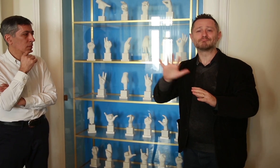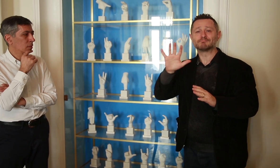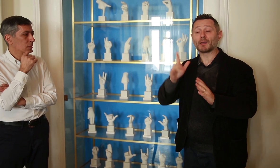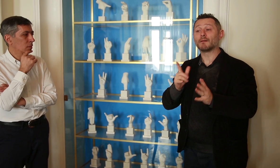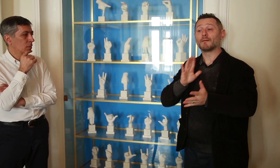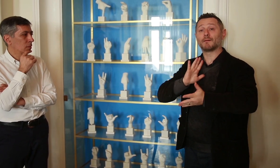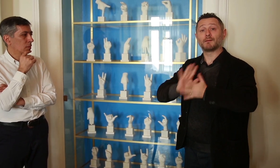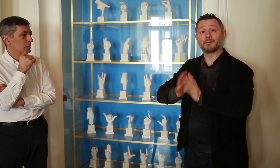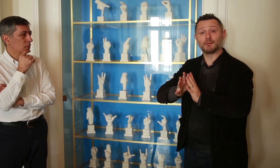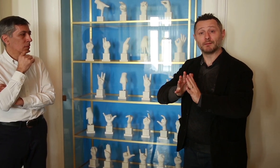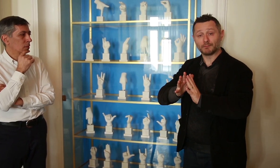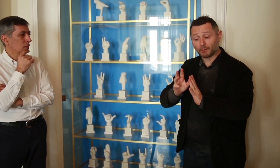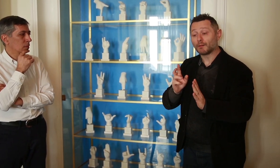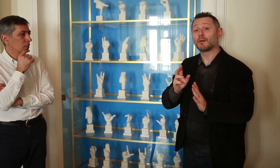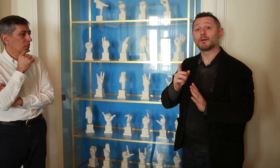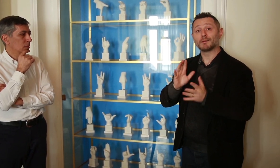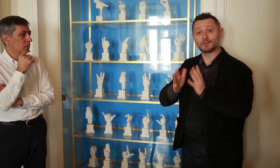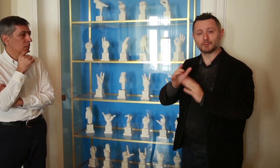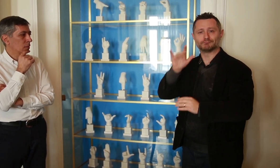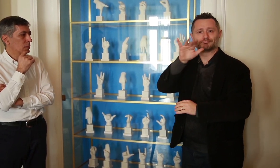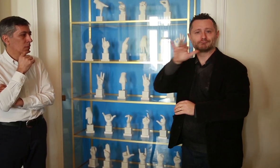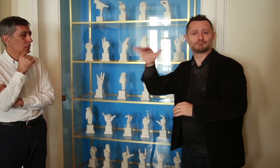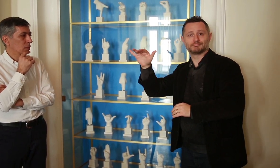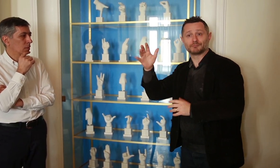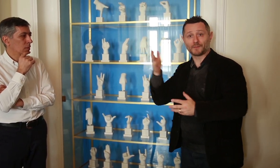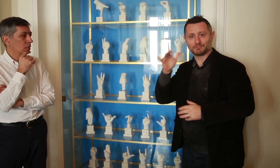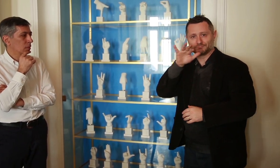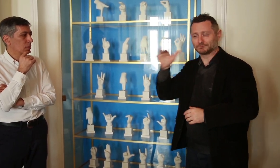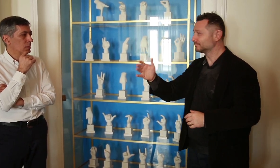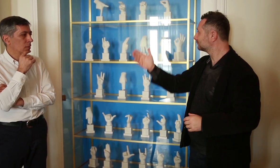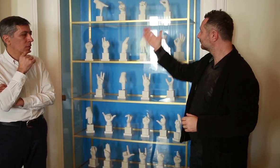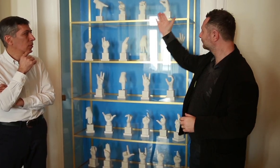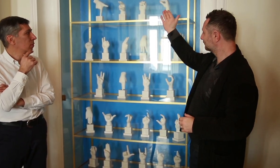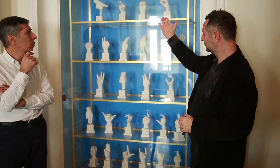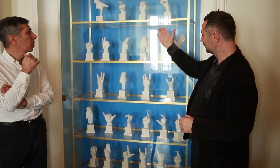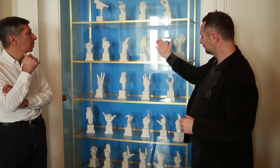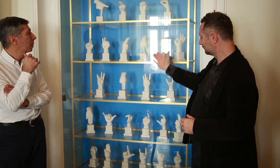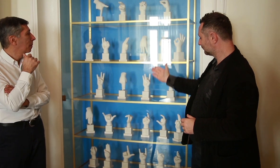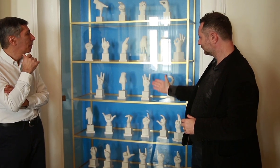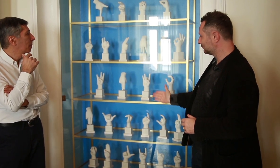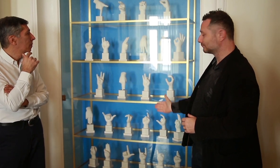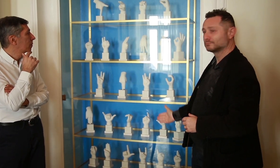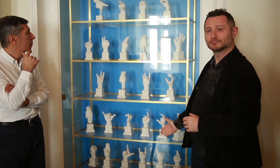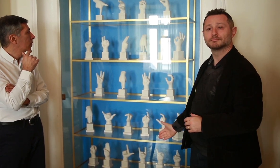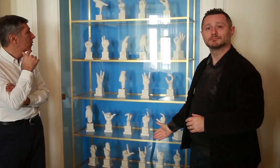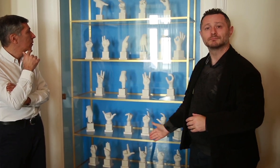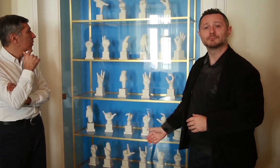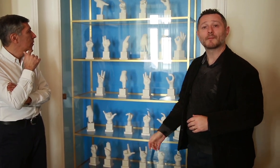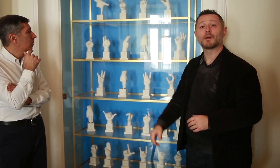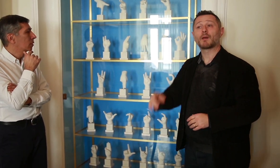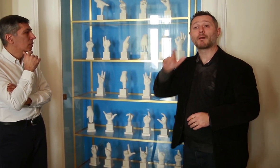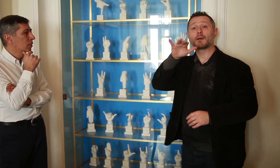Arkady: Thank you for agreeing to this interview and allowing us to introduce the world to